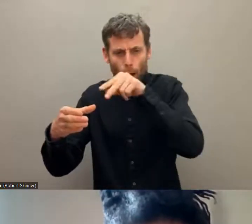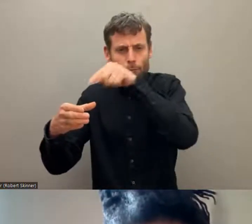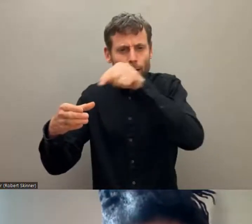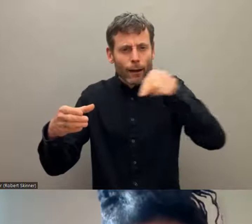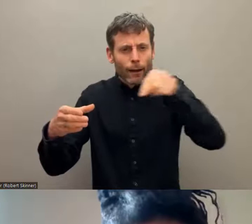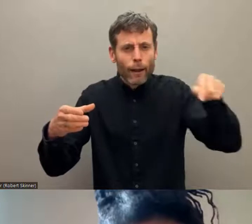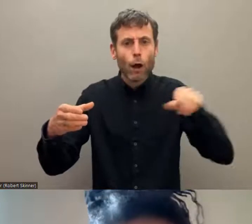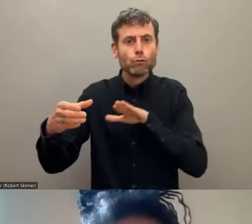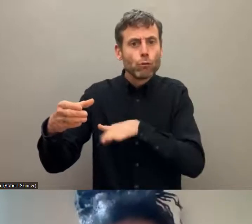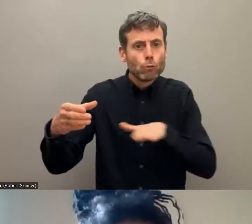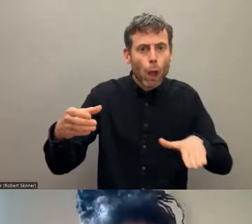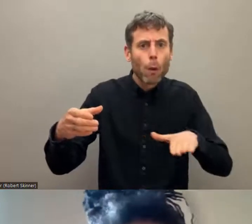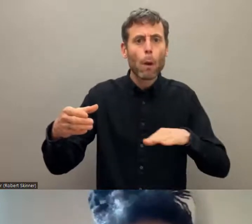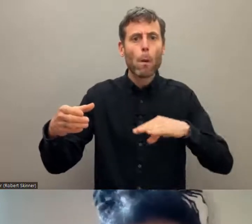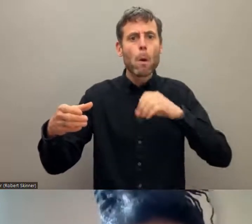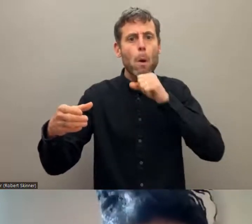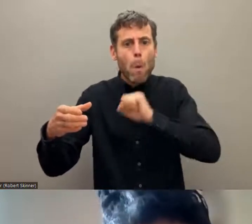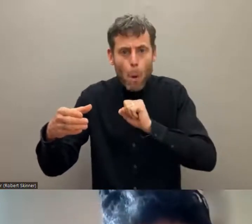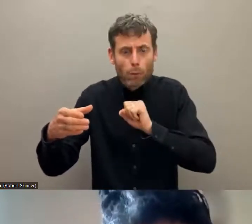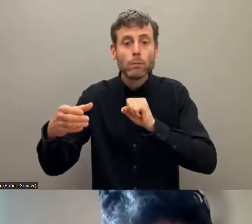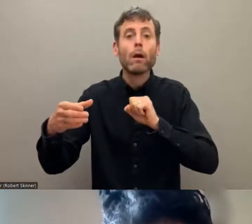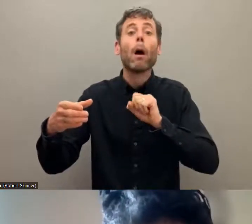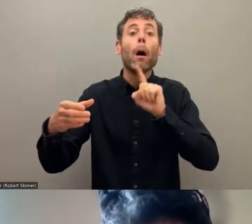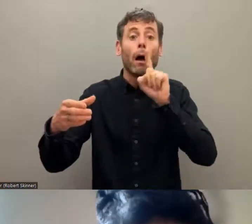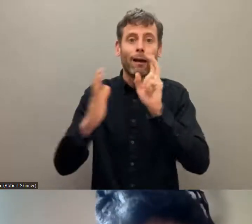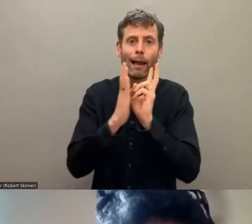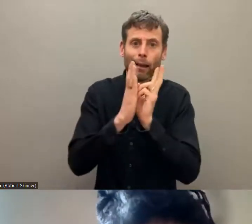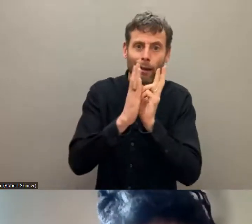need to work a lot to eradicate